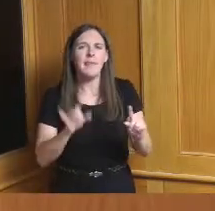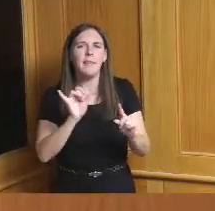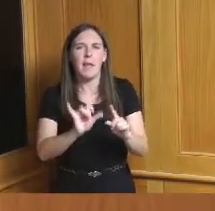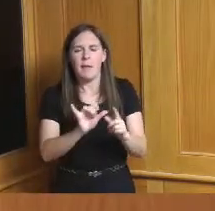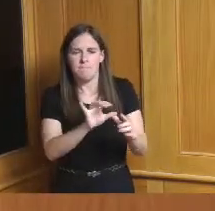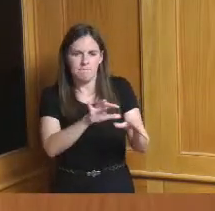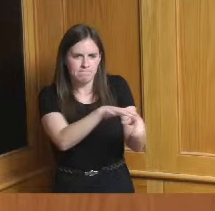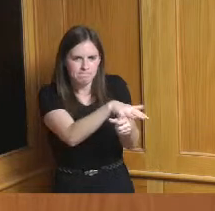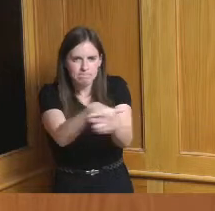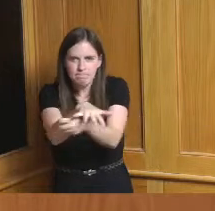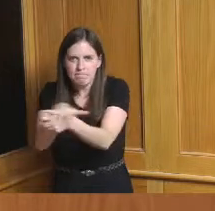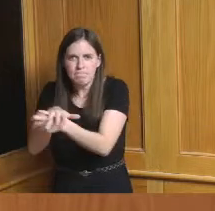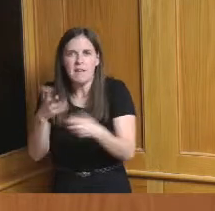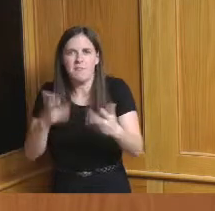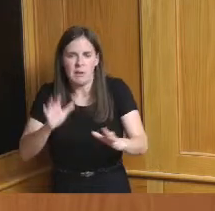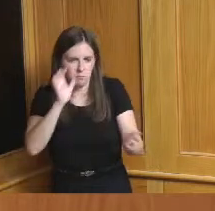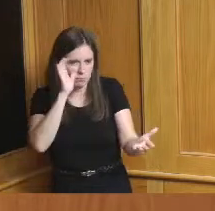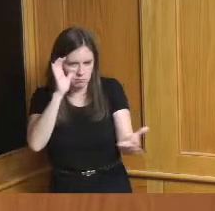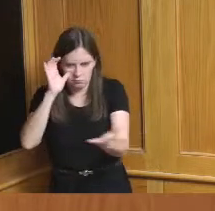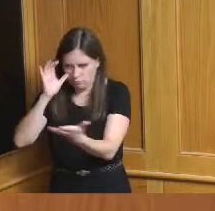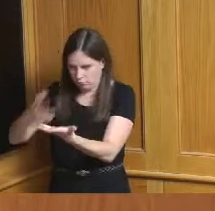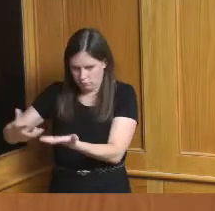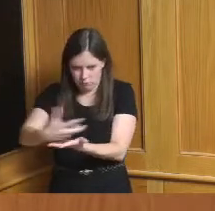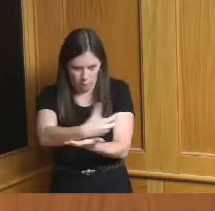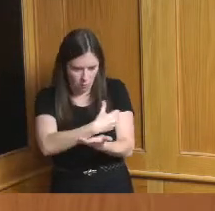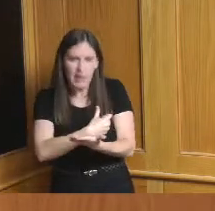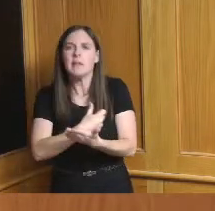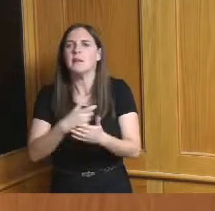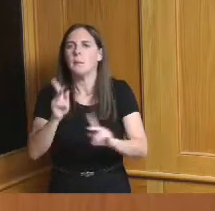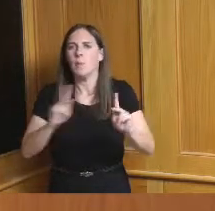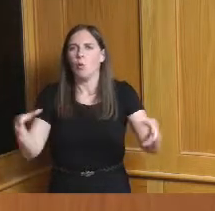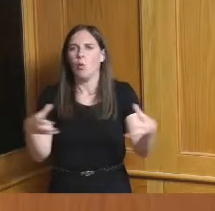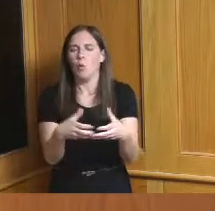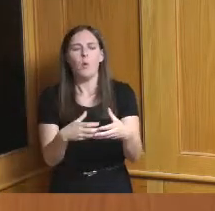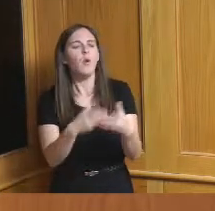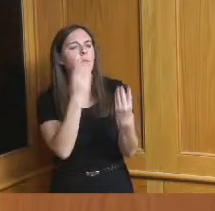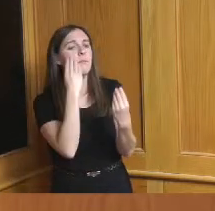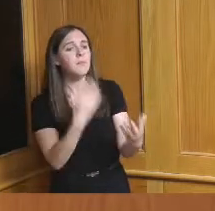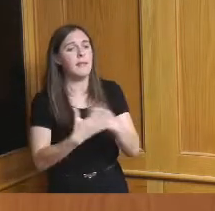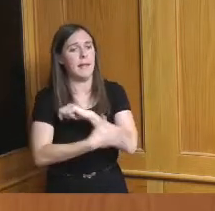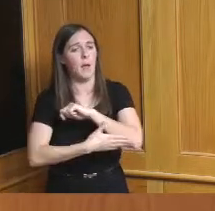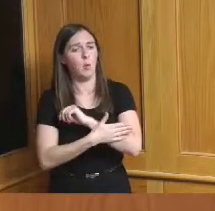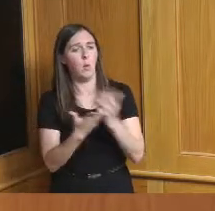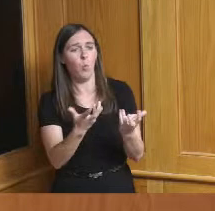and brought everybody together and said the county wants to be a partner and here are the